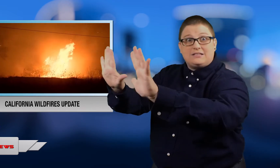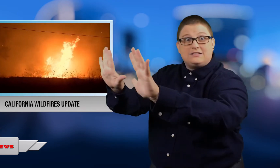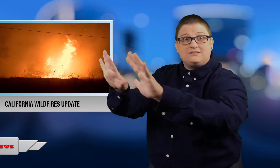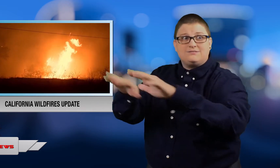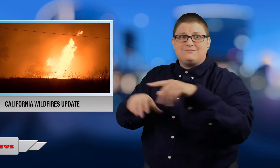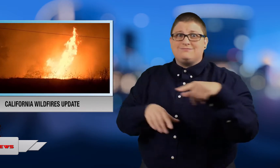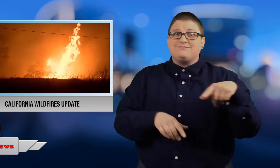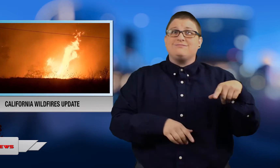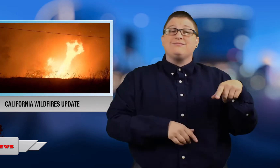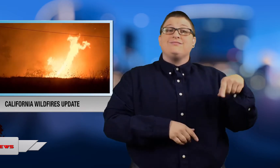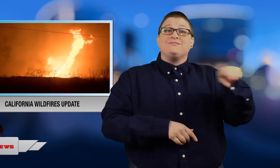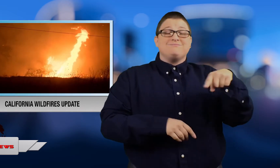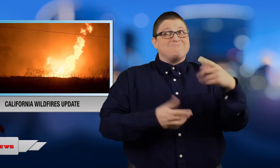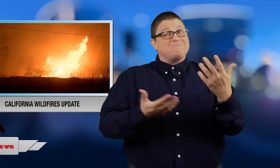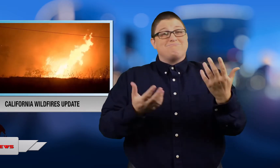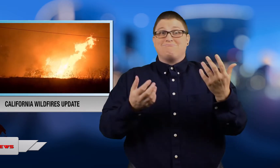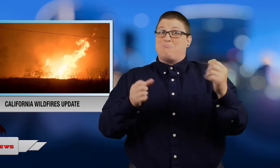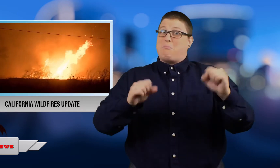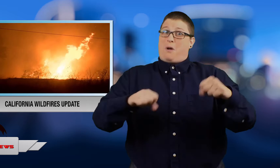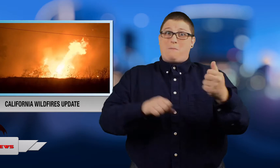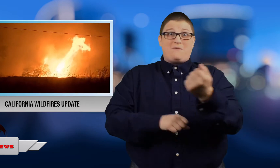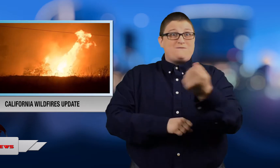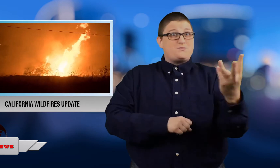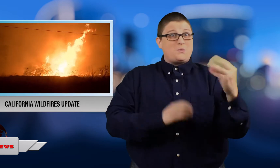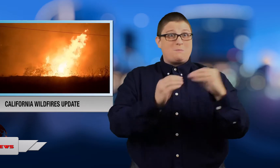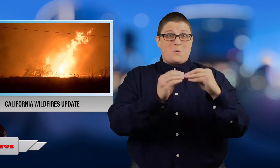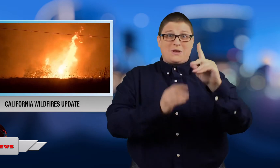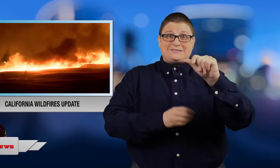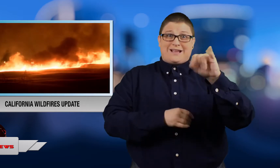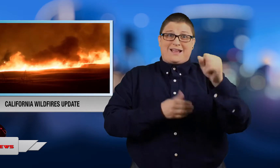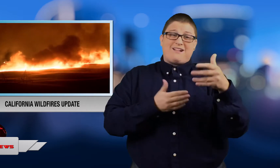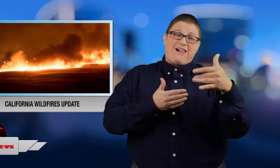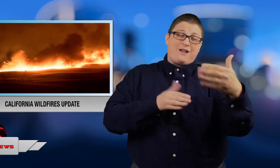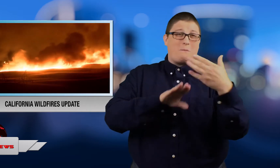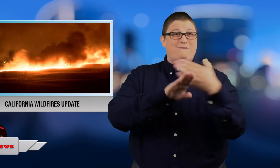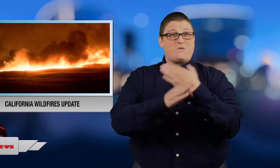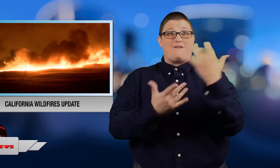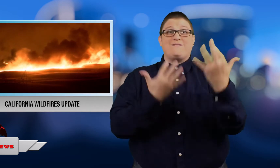It could be several days before the fires